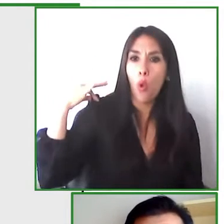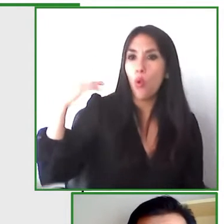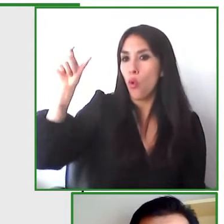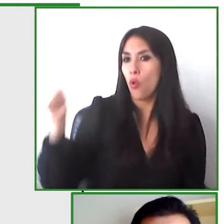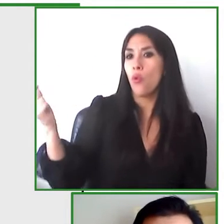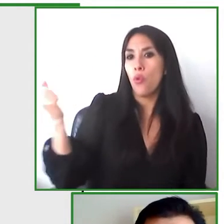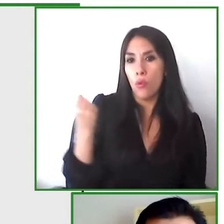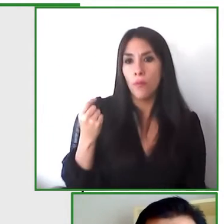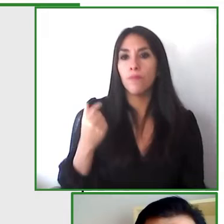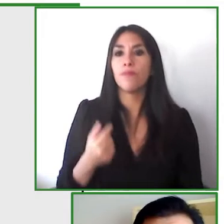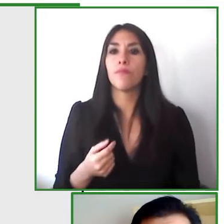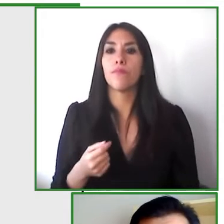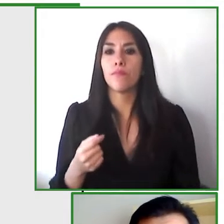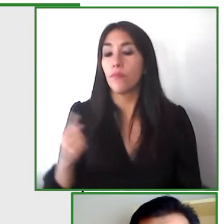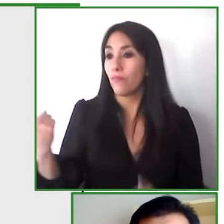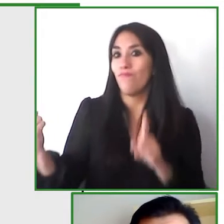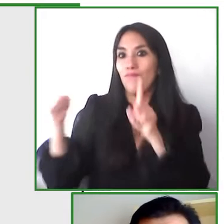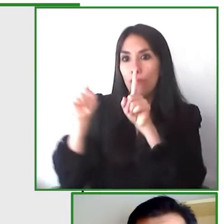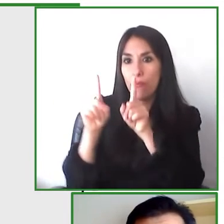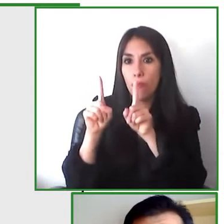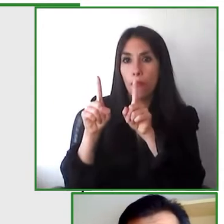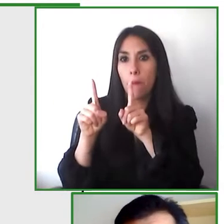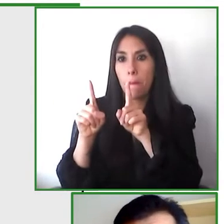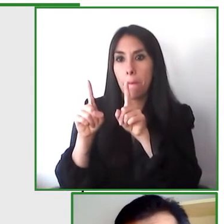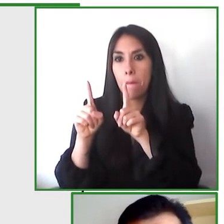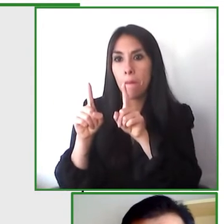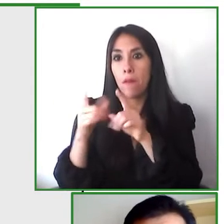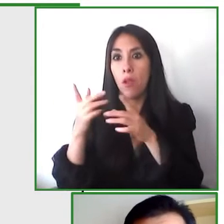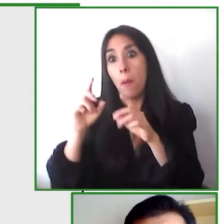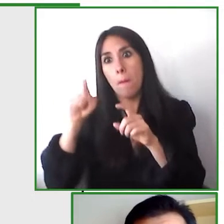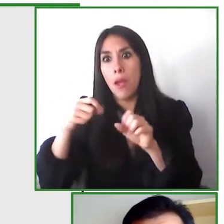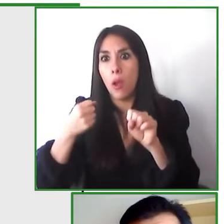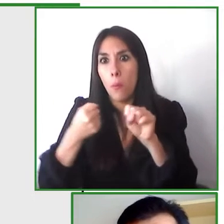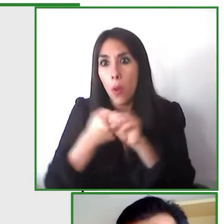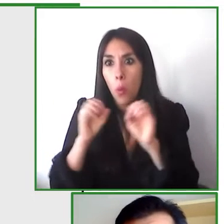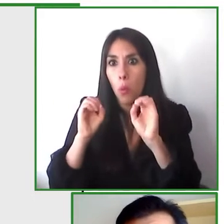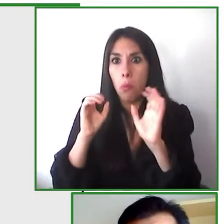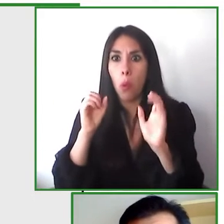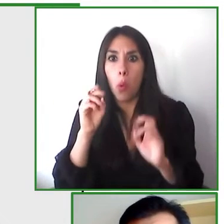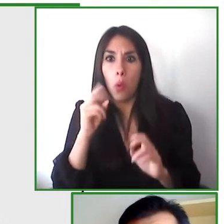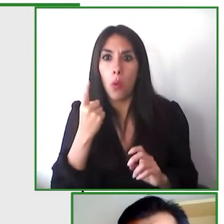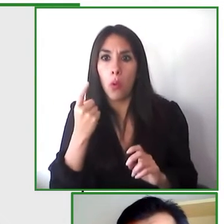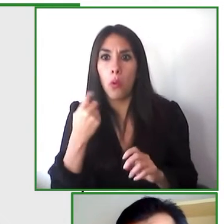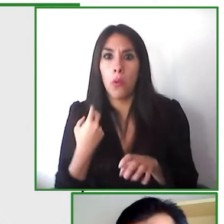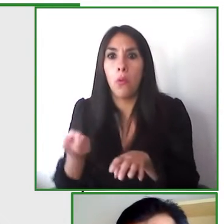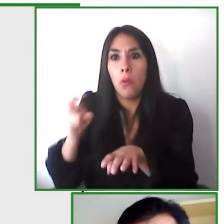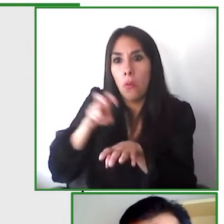when what happens if your family member isn't able to take that same route that you would